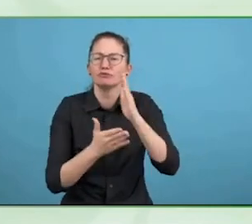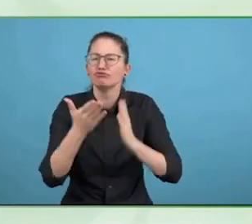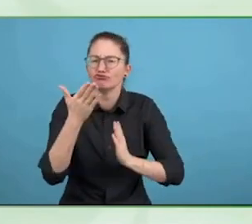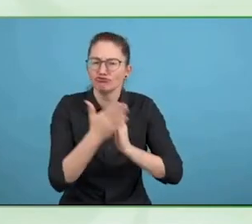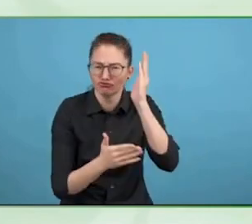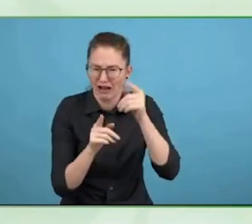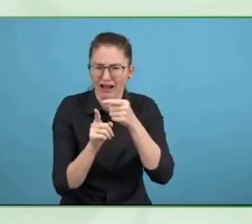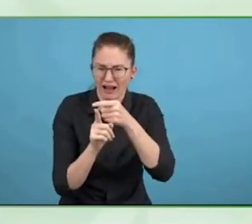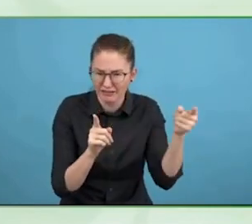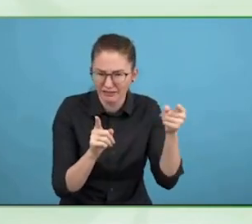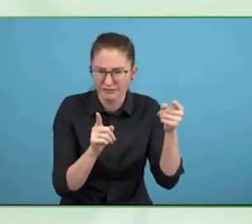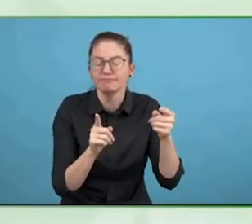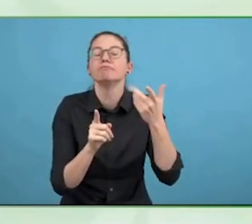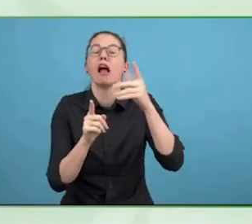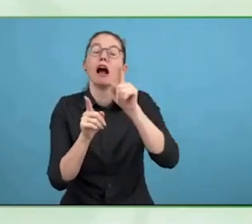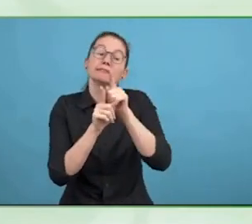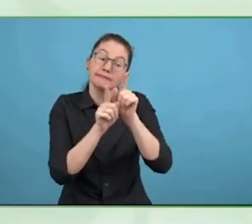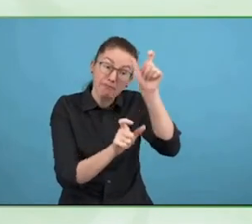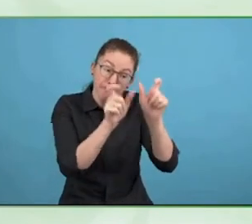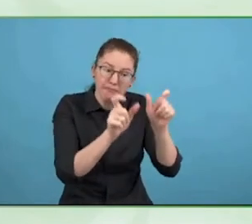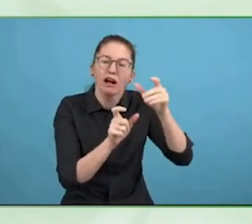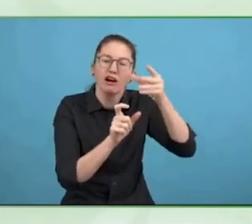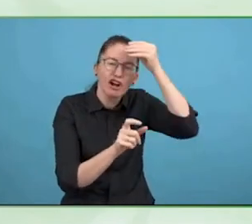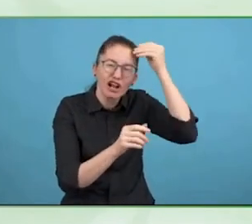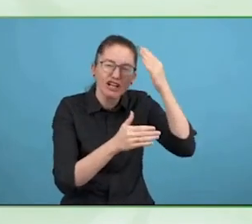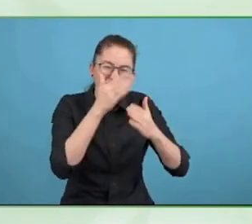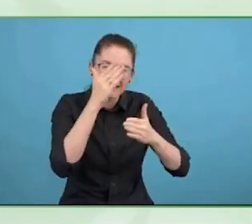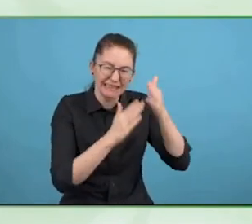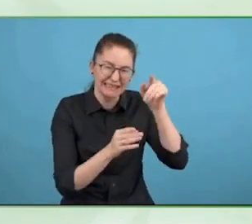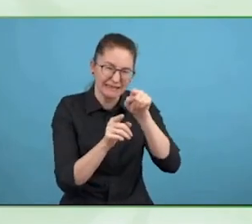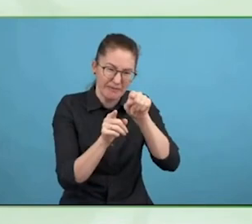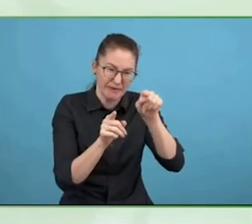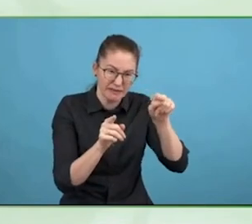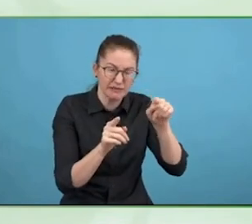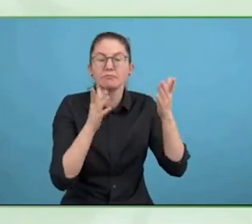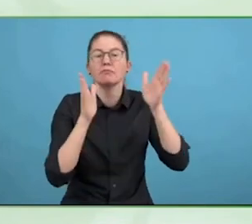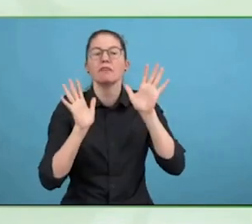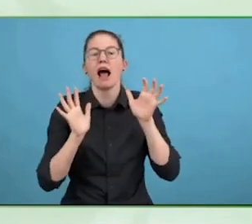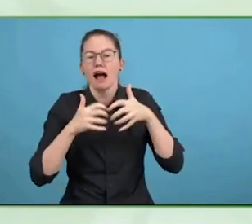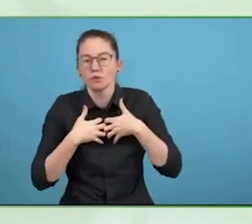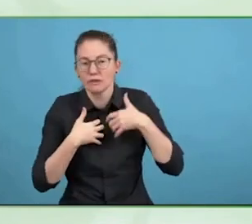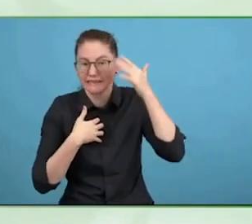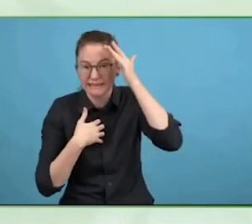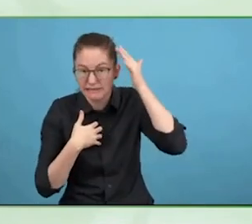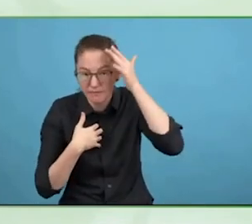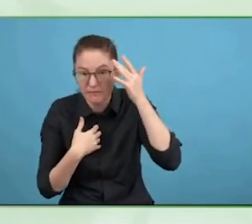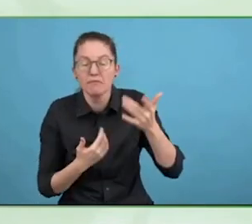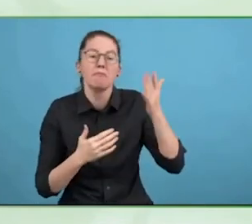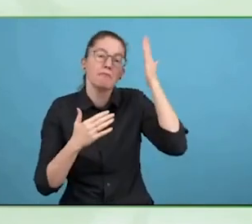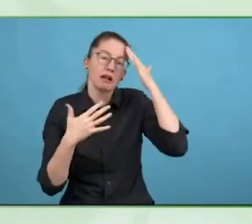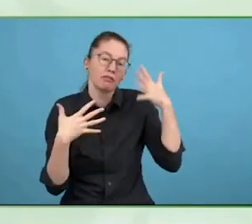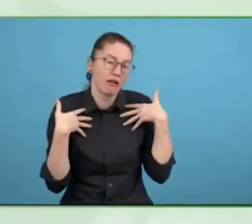You were here in the early days of Zero Project. I was, I came to the first two or three.